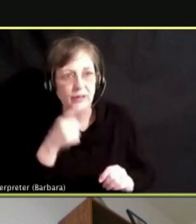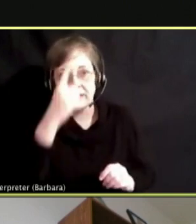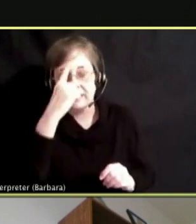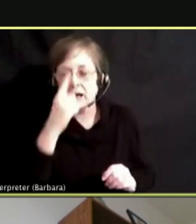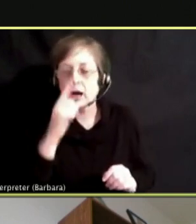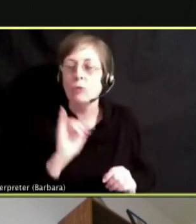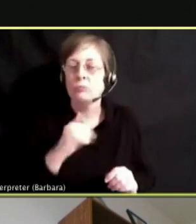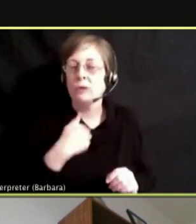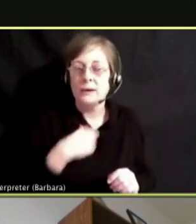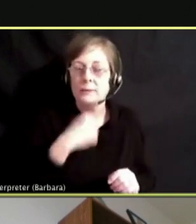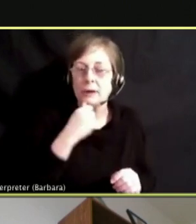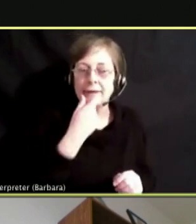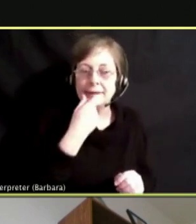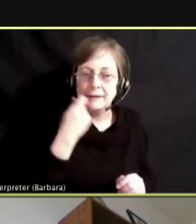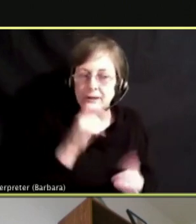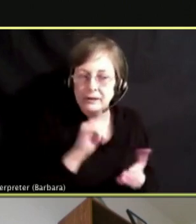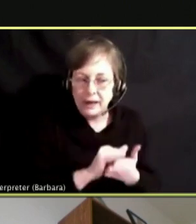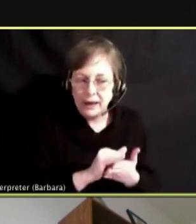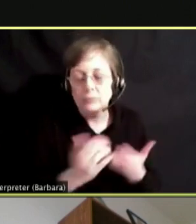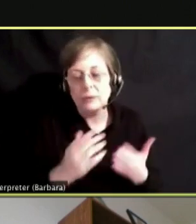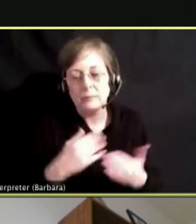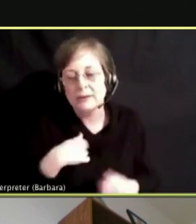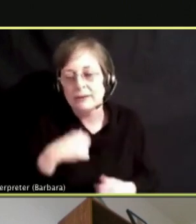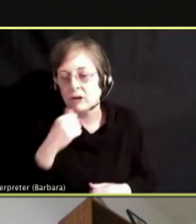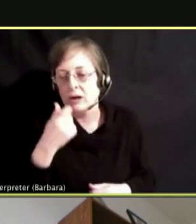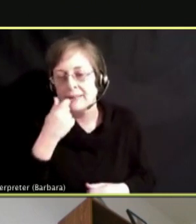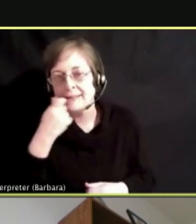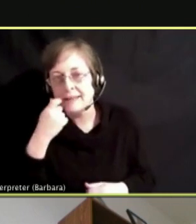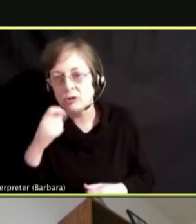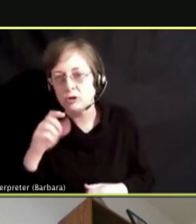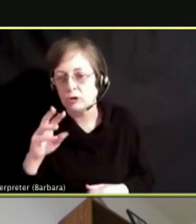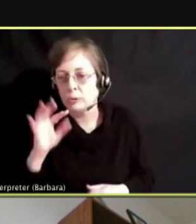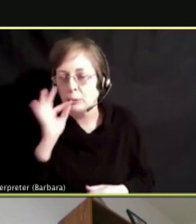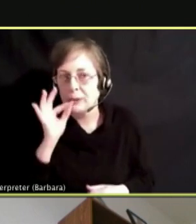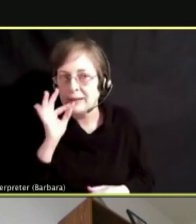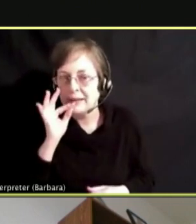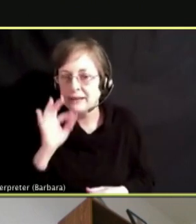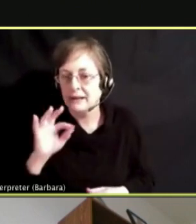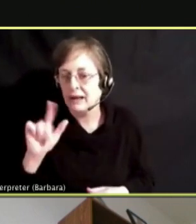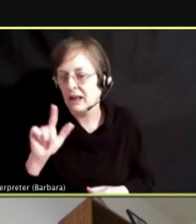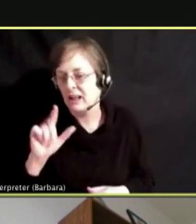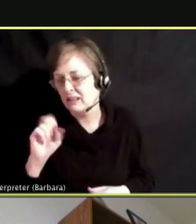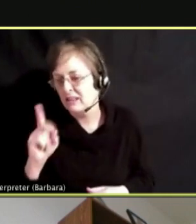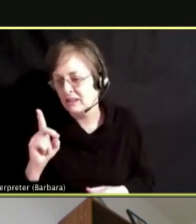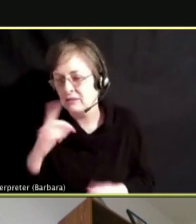TO WEED OR LST AND THEN THEY TRY THEIR STUFF AND THEY GET TO A POINT WHERE ARE ALL THEY